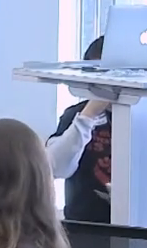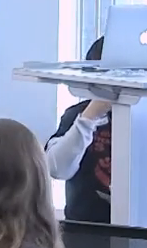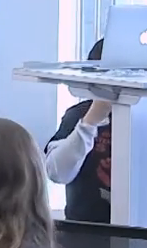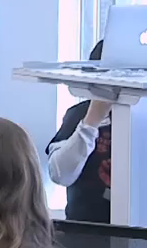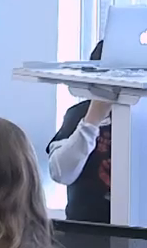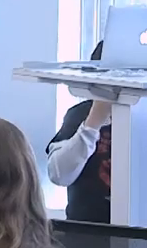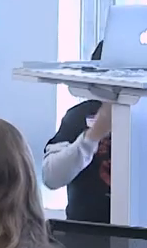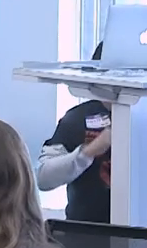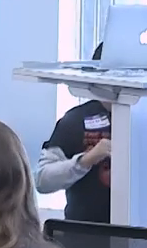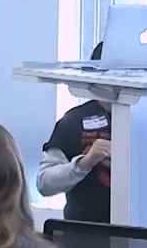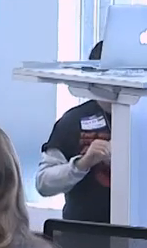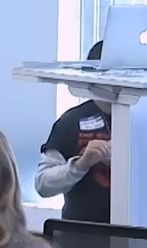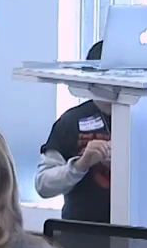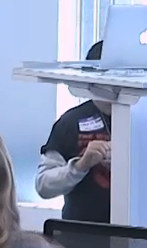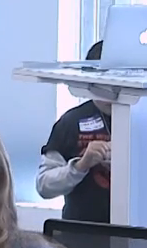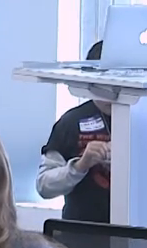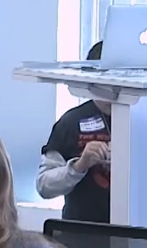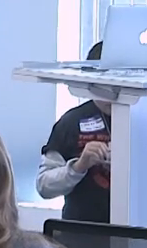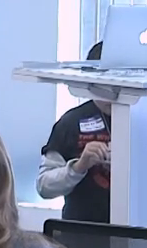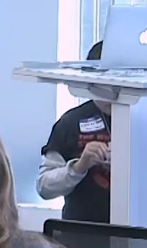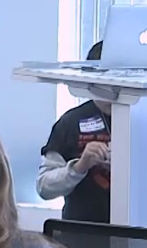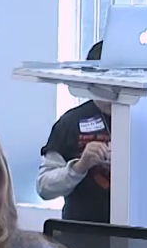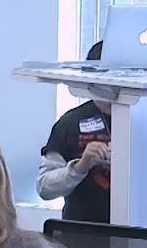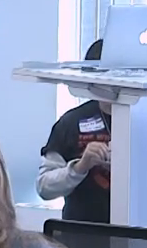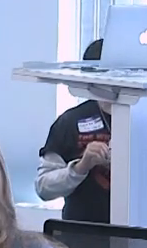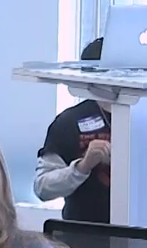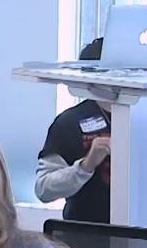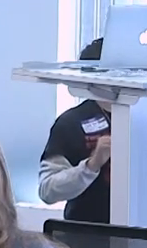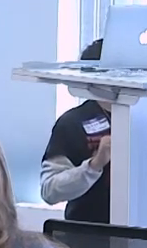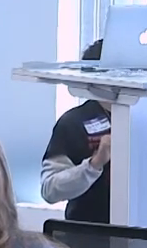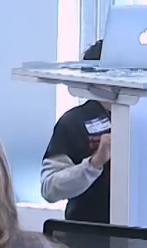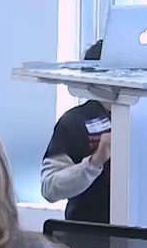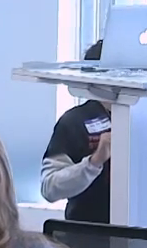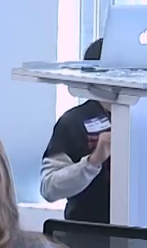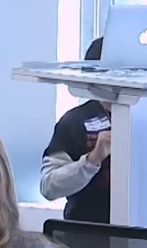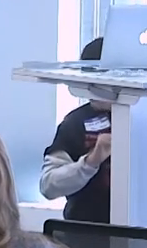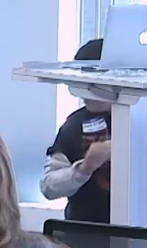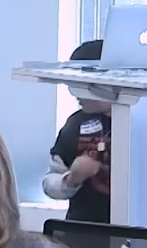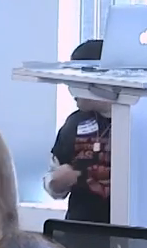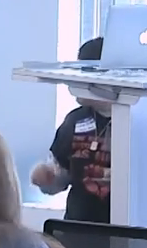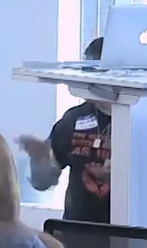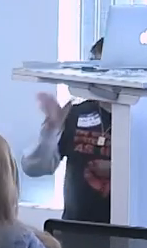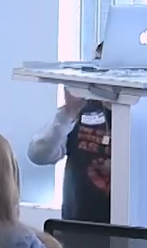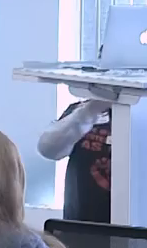putting somebody through electroconvulsive therapy which is not continued electric shock, that's different,